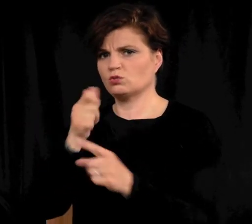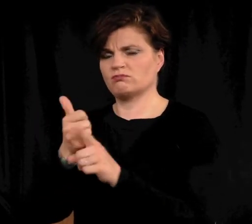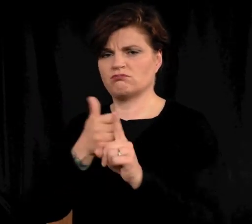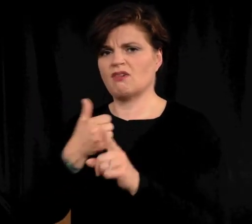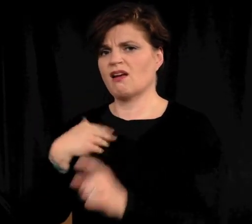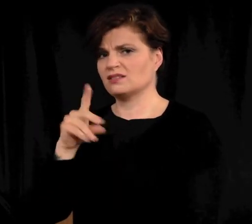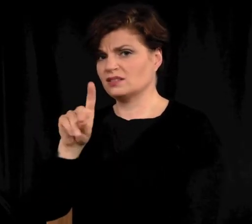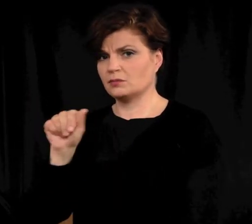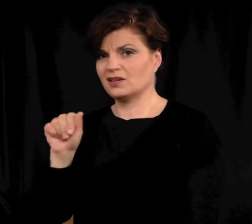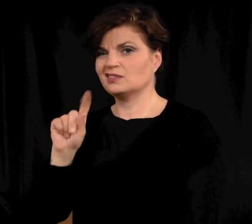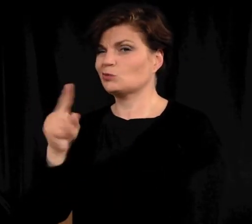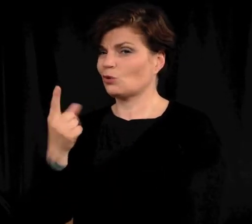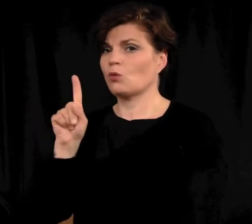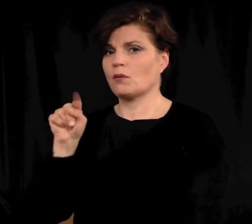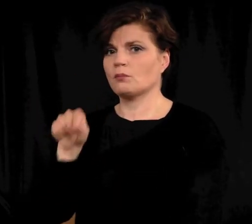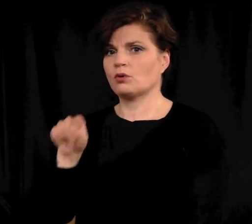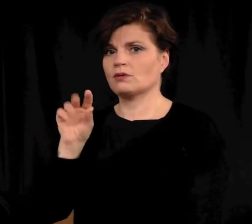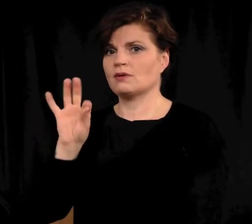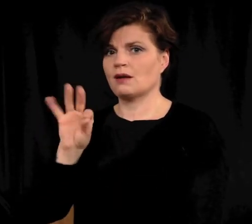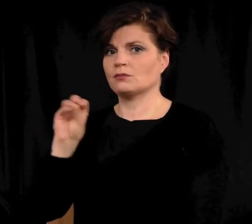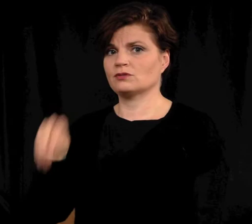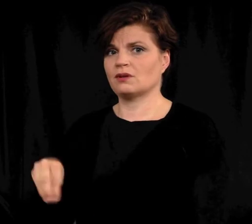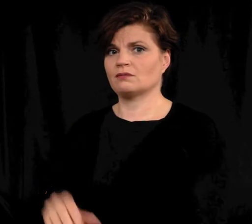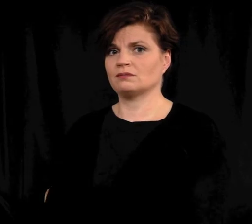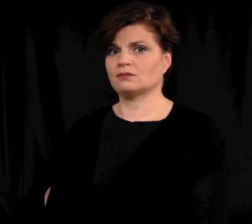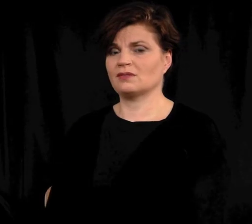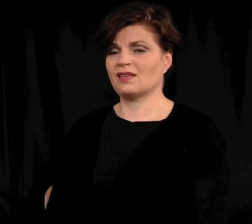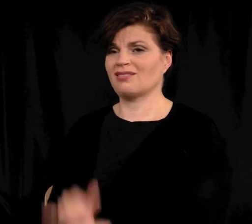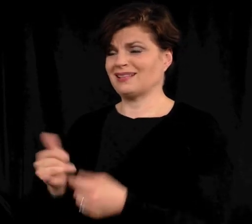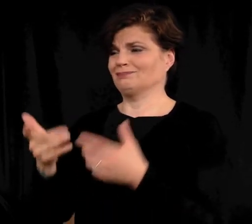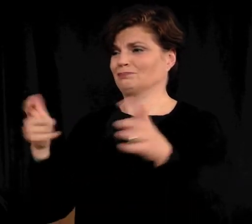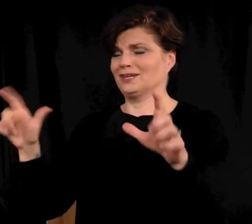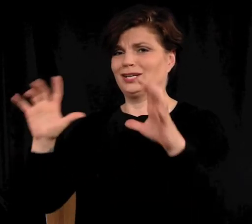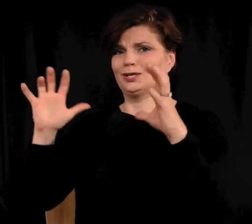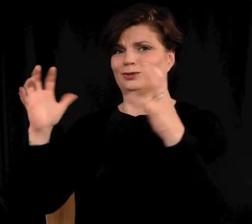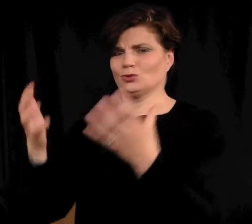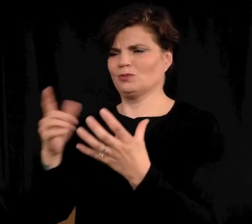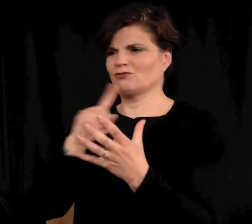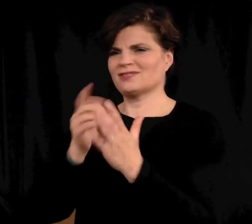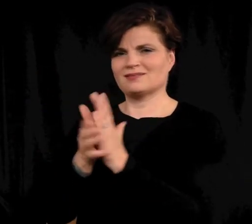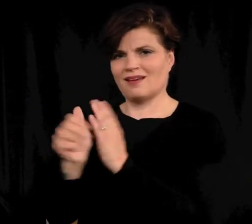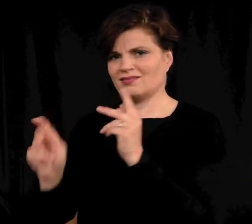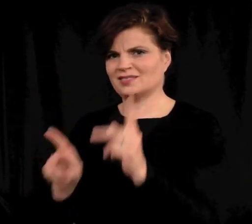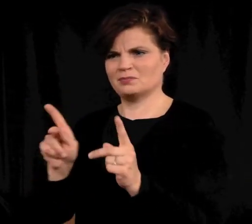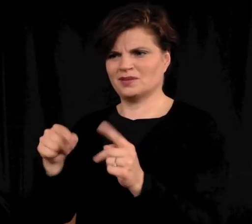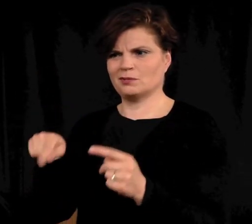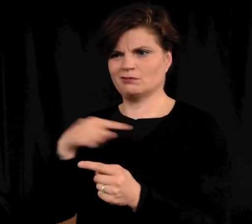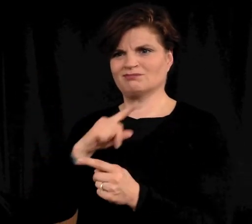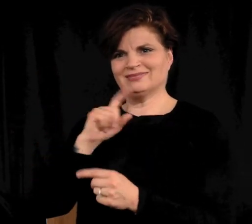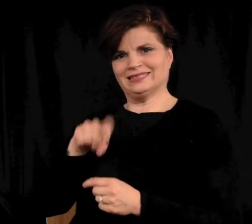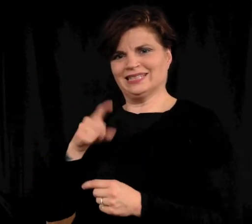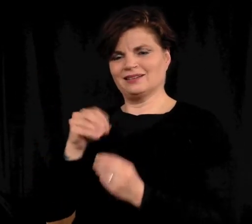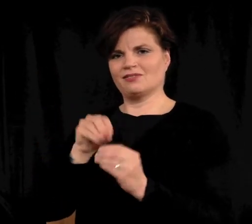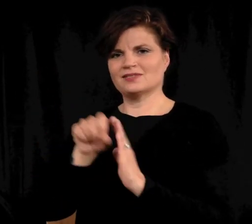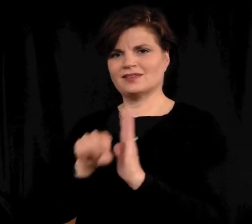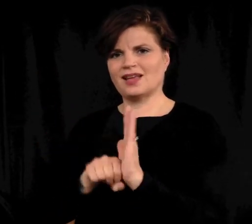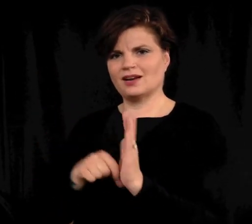who had a disability was only 1.9%. That's a huge group of really talented people, and we need them in the State.